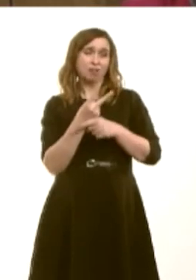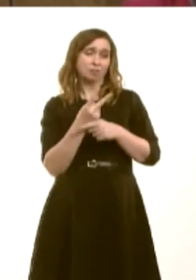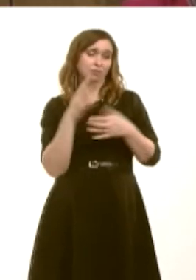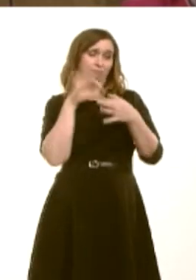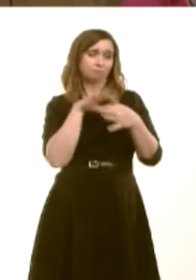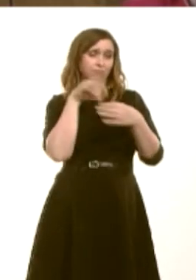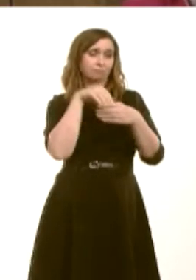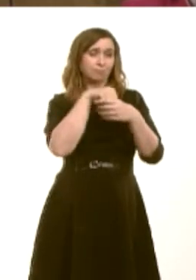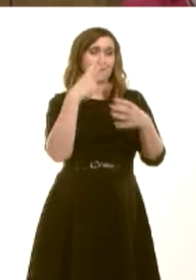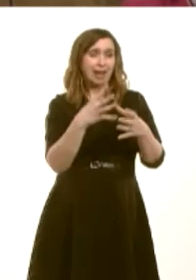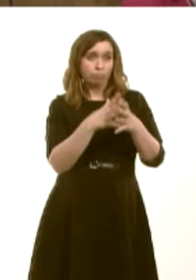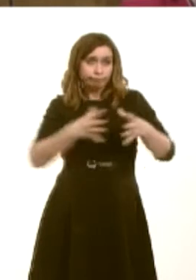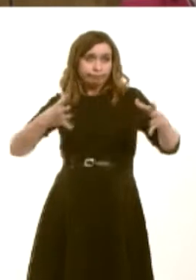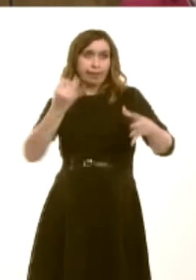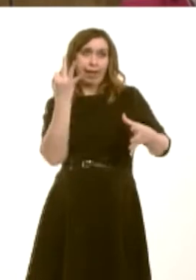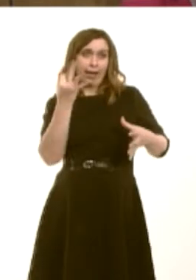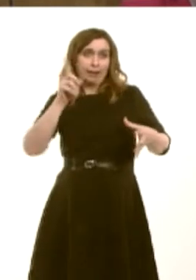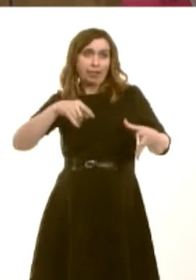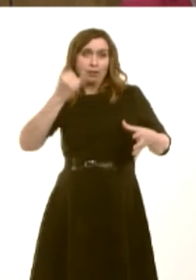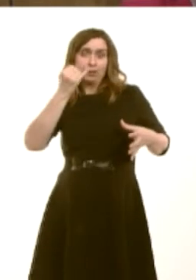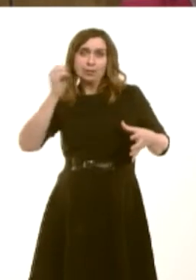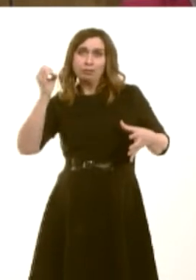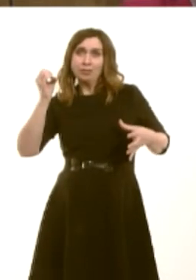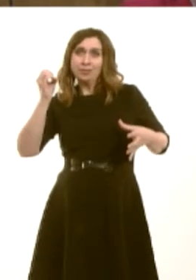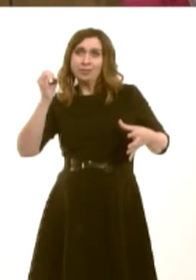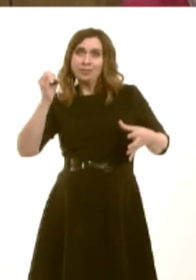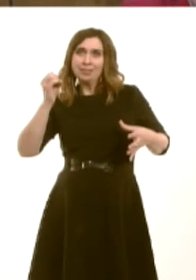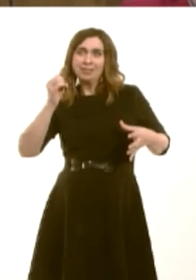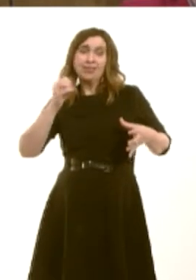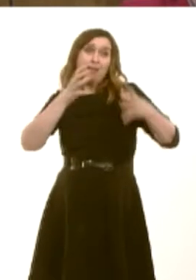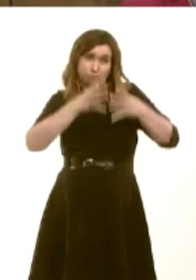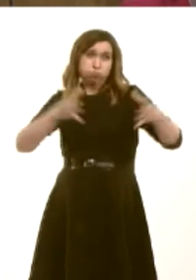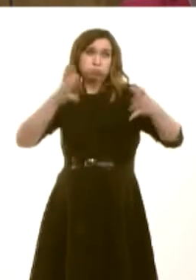8,600 and, rather sadly in some ways, itís going up all the time, but what would they